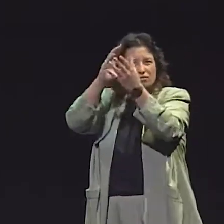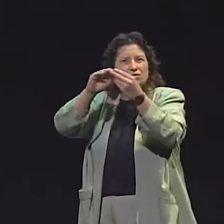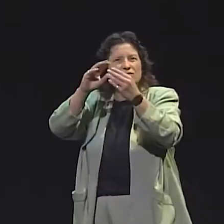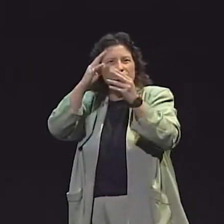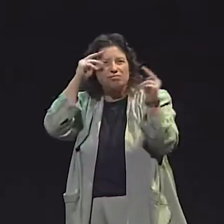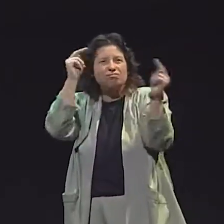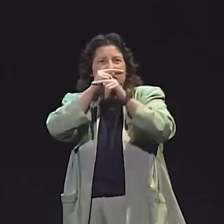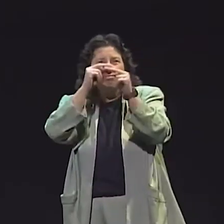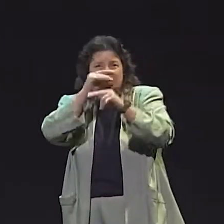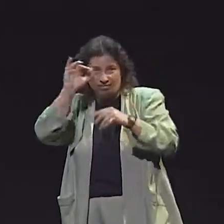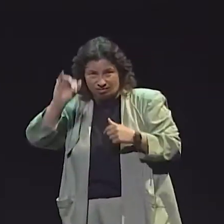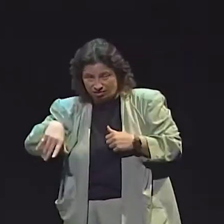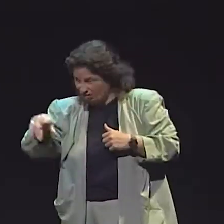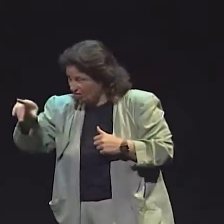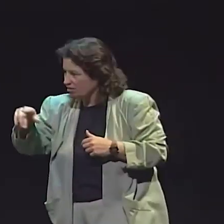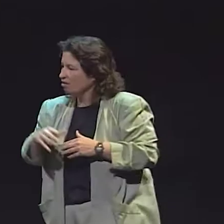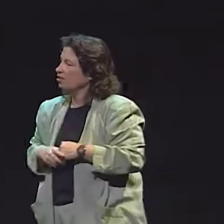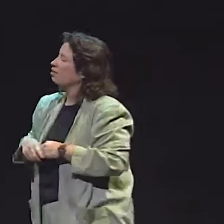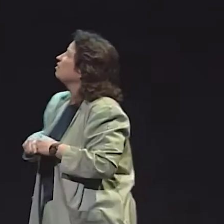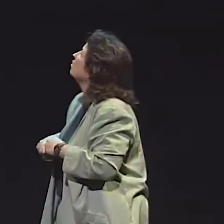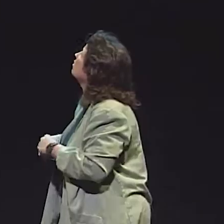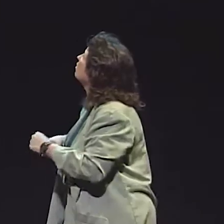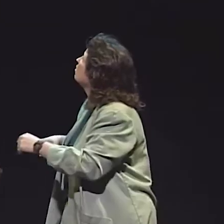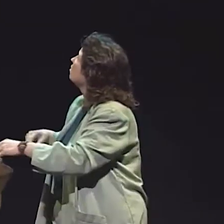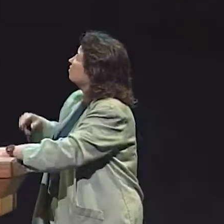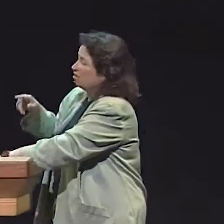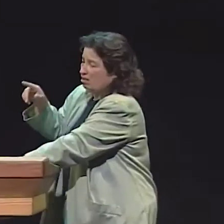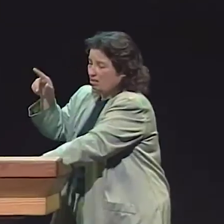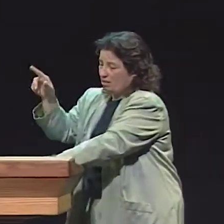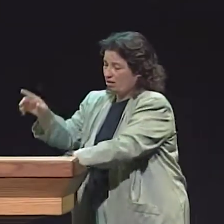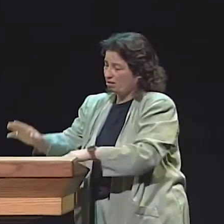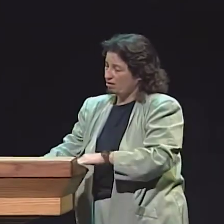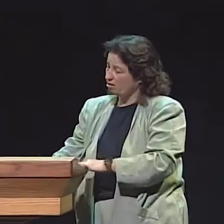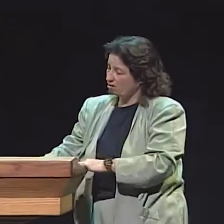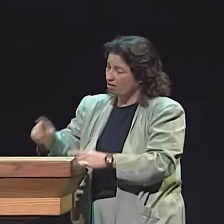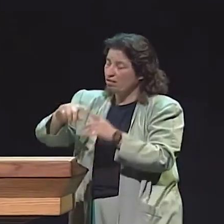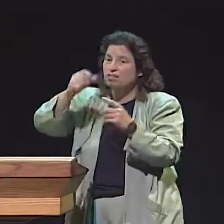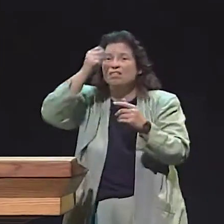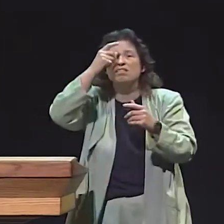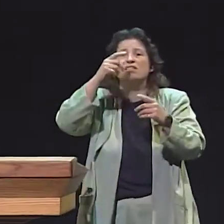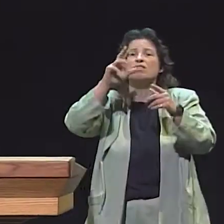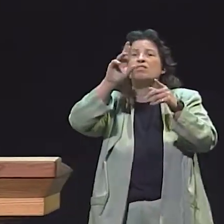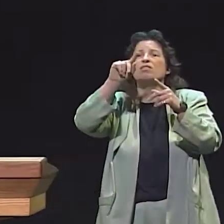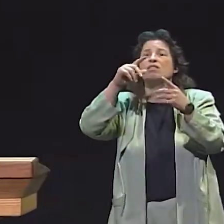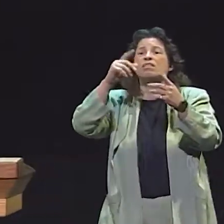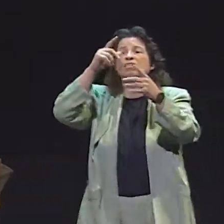THE RESULTS OF HIS PROJECT, LOOKING AT THE RABBIT AND TURTLE STORY.